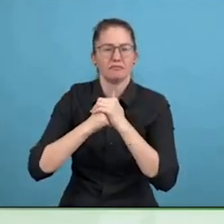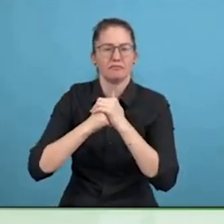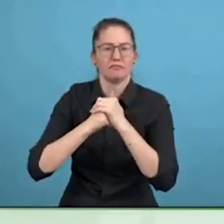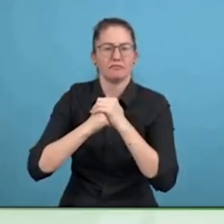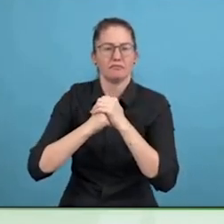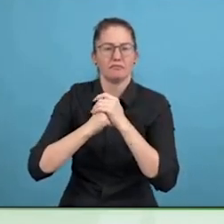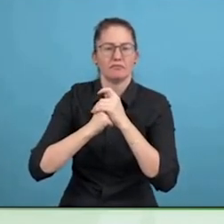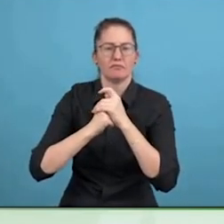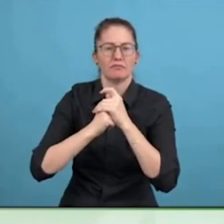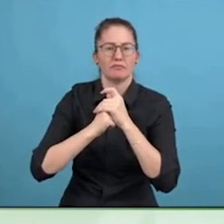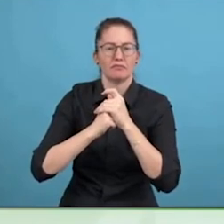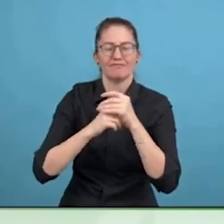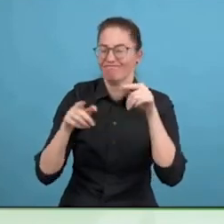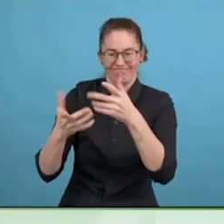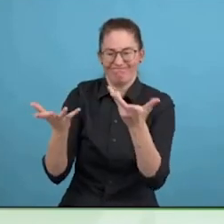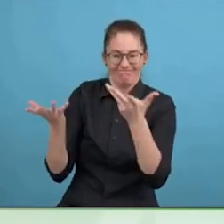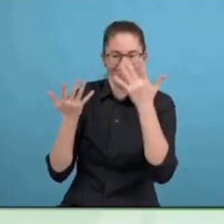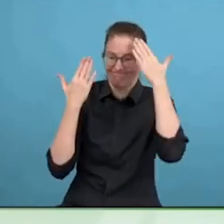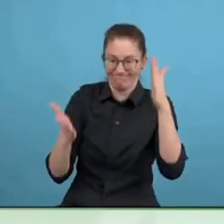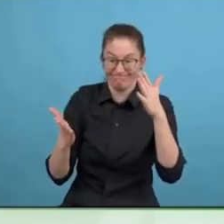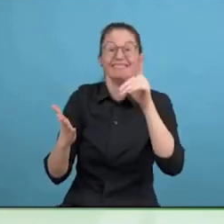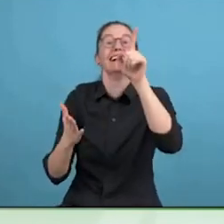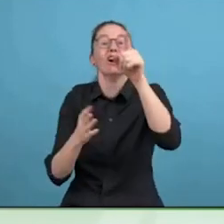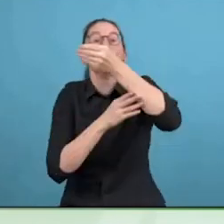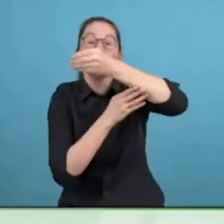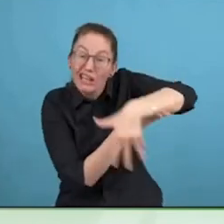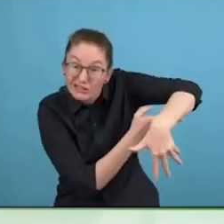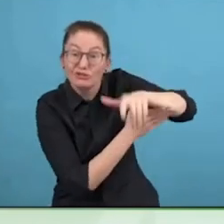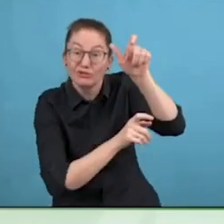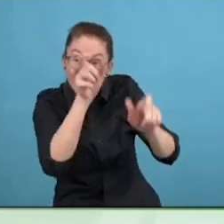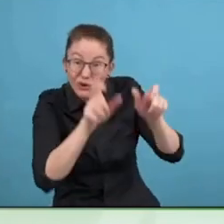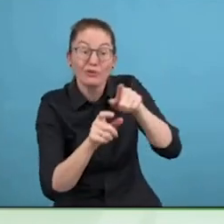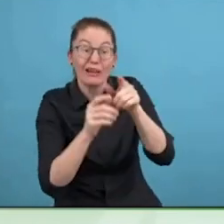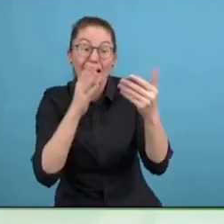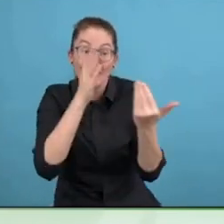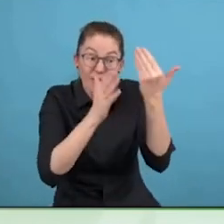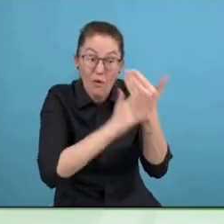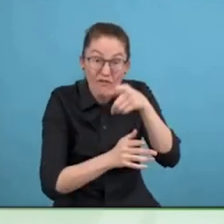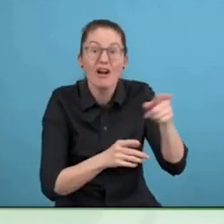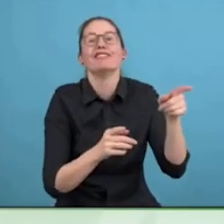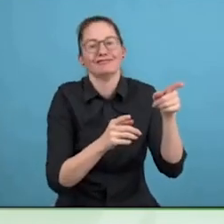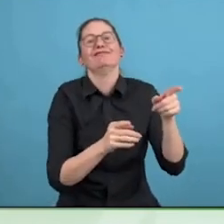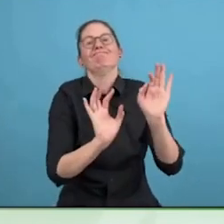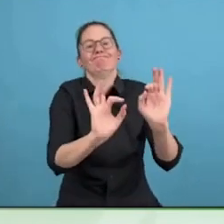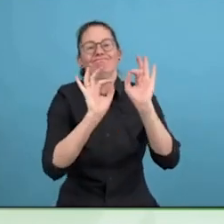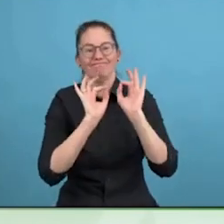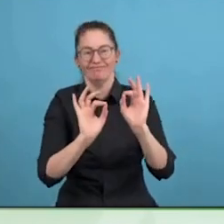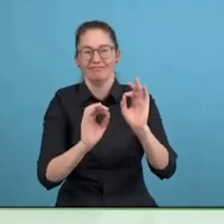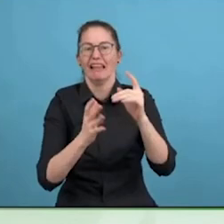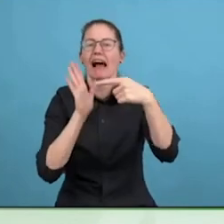how do you identify a toothbrush in the morning? Because sometimes, if you are a family, you basically have green